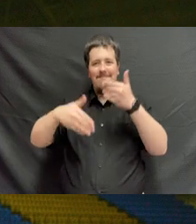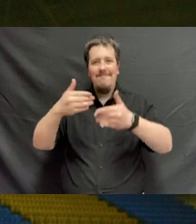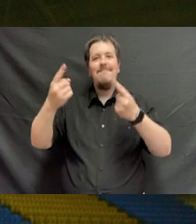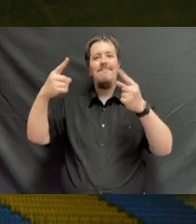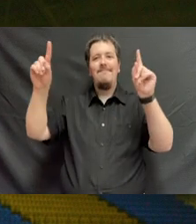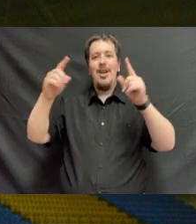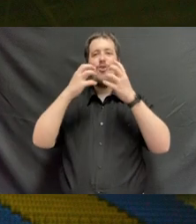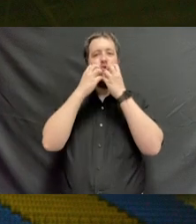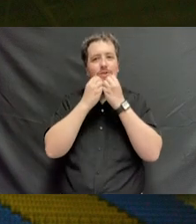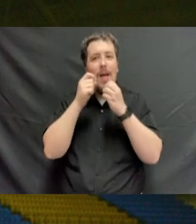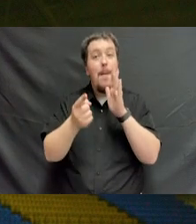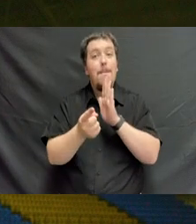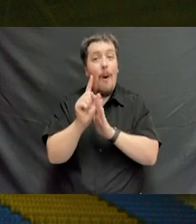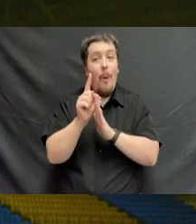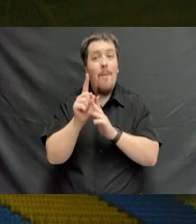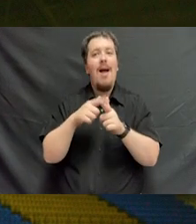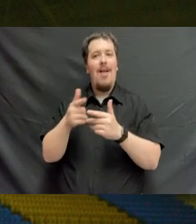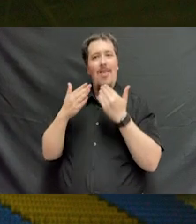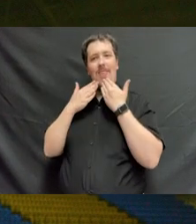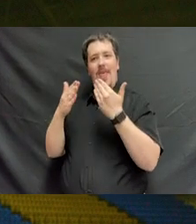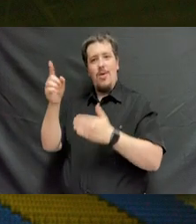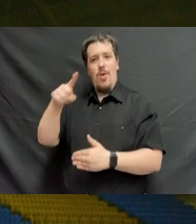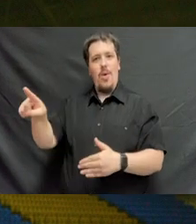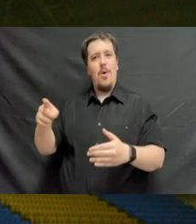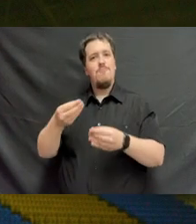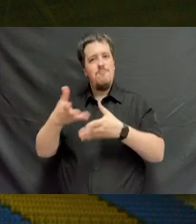Cherish this moment and then say thank you to those who made it possible.